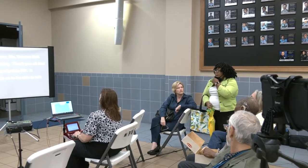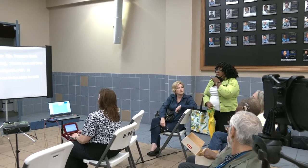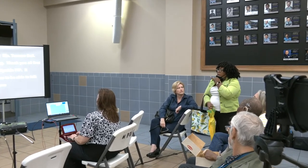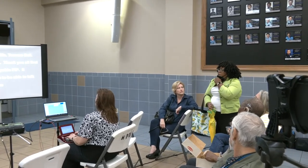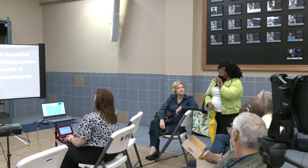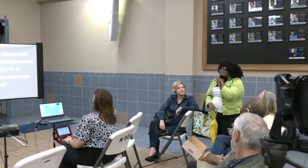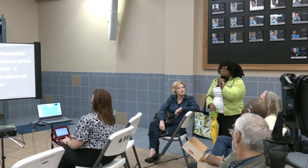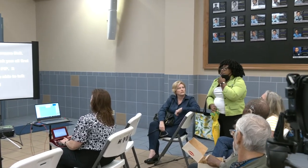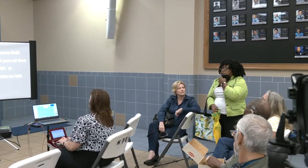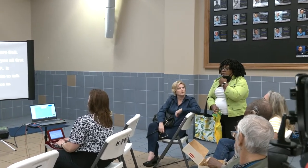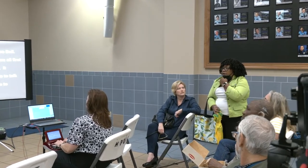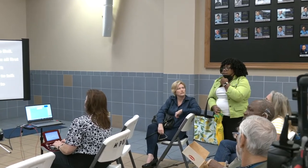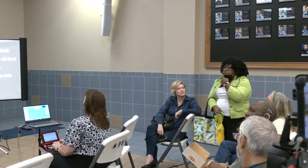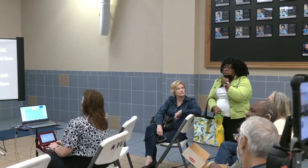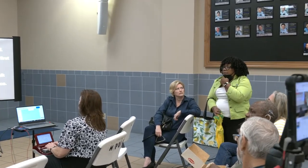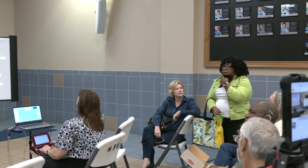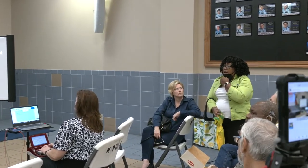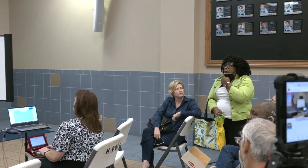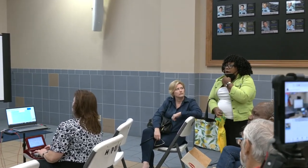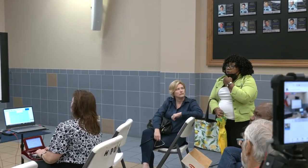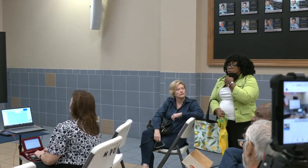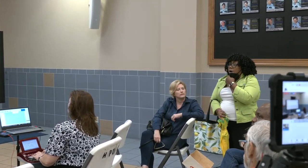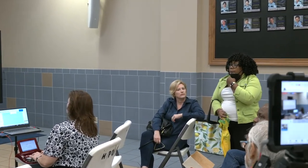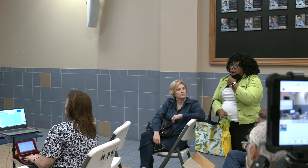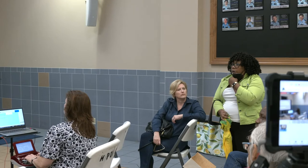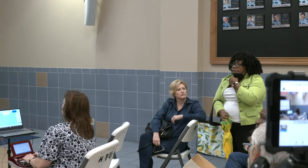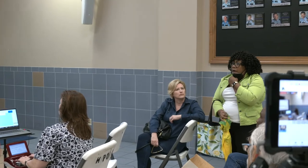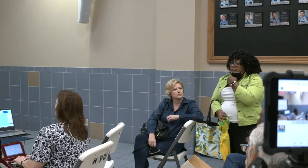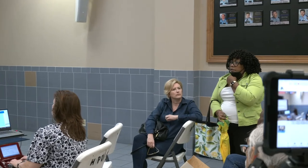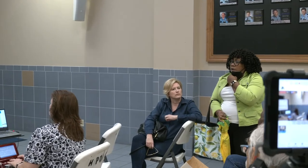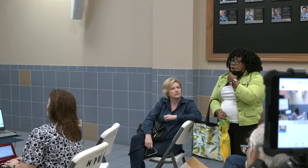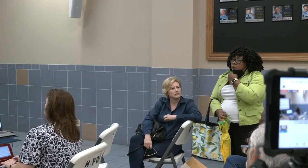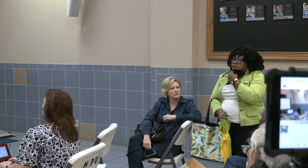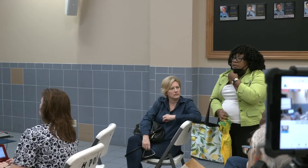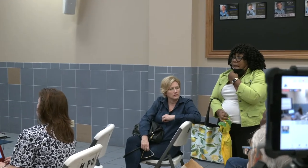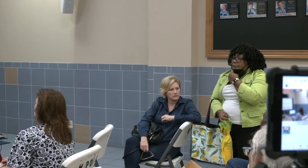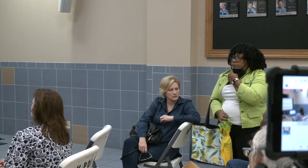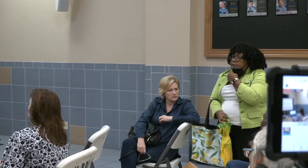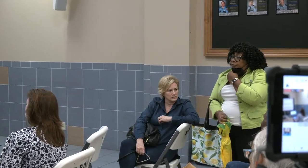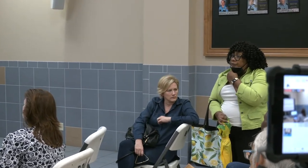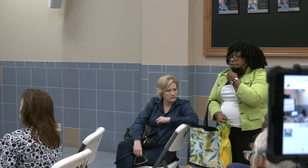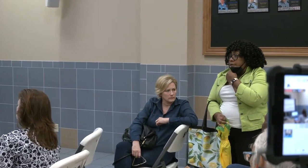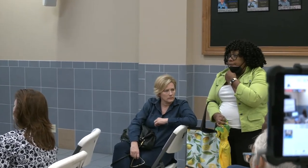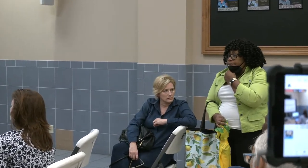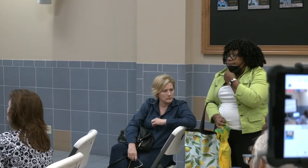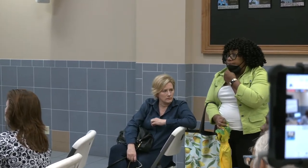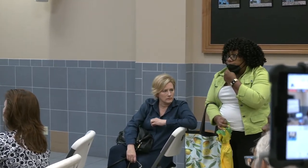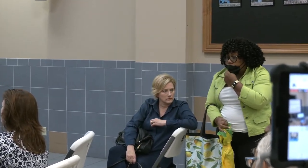I had a question about your DRT team. How do you prioritize which establishments you visit?